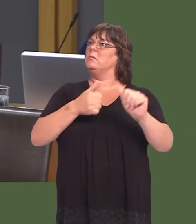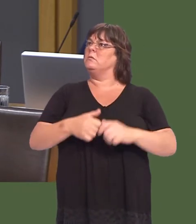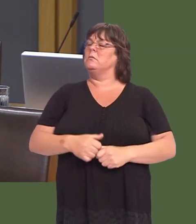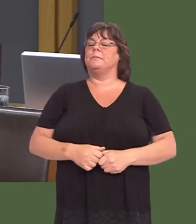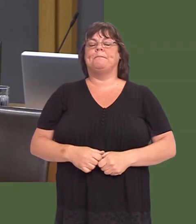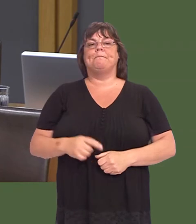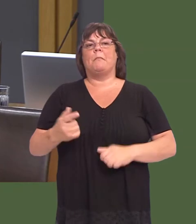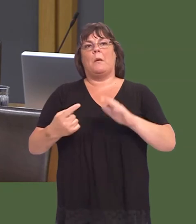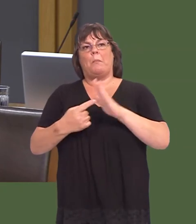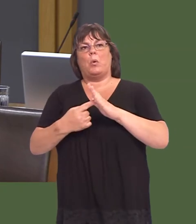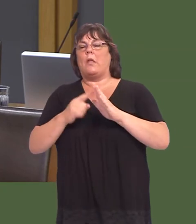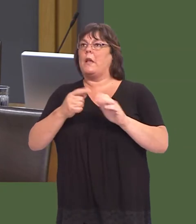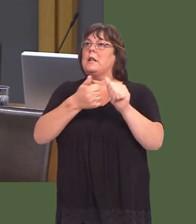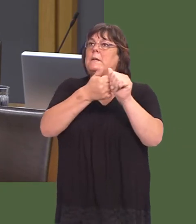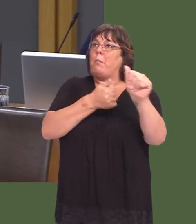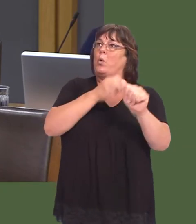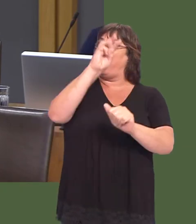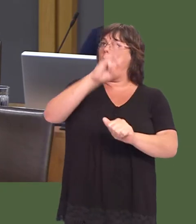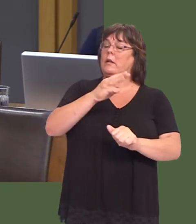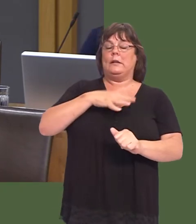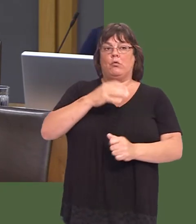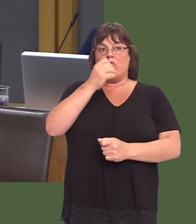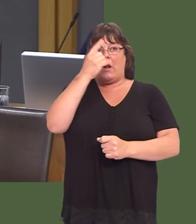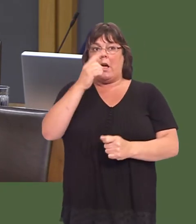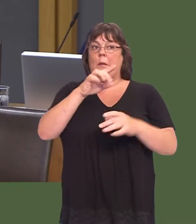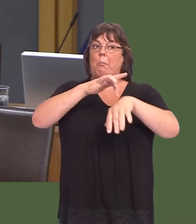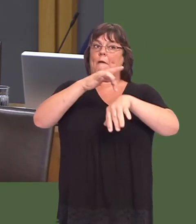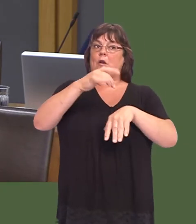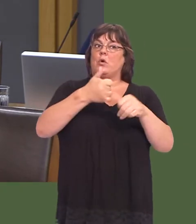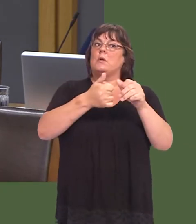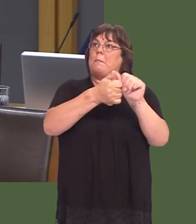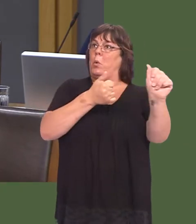I think it is, of course, crucial that Sport Wales also realises the importance of professional sport in Wales.